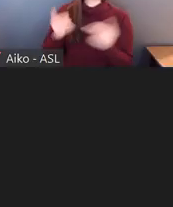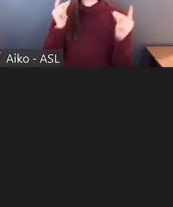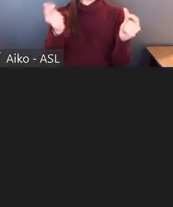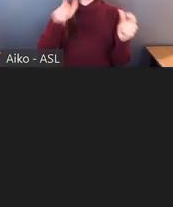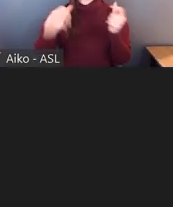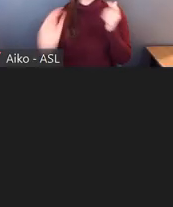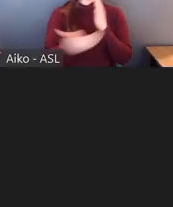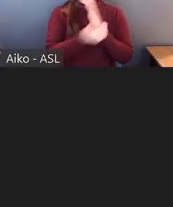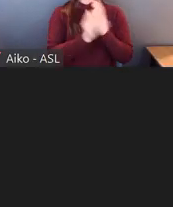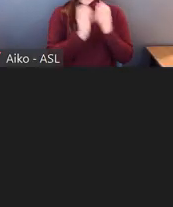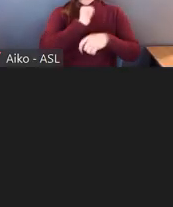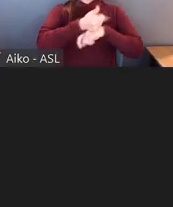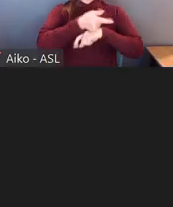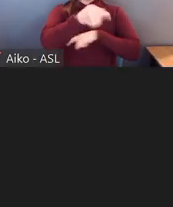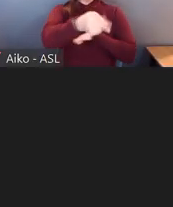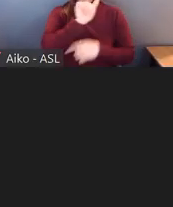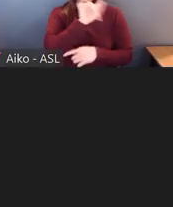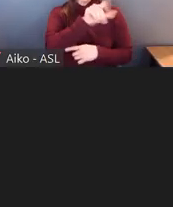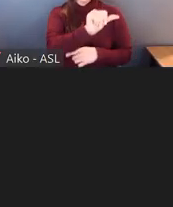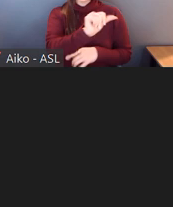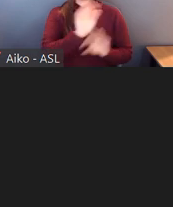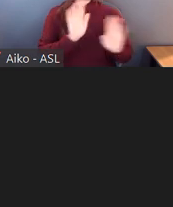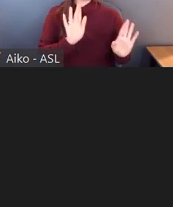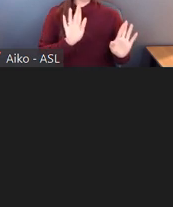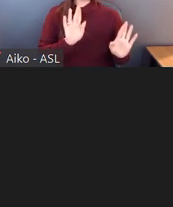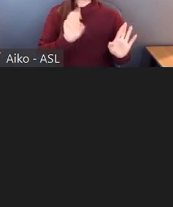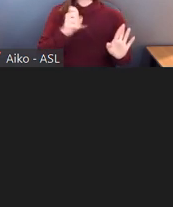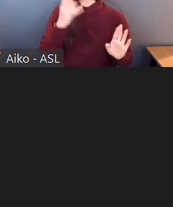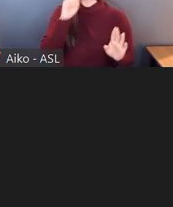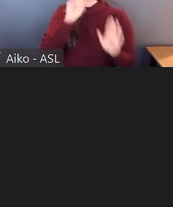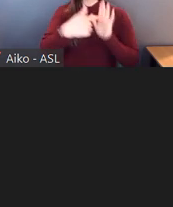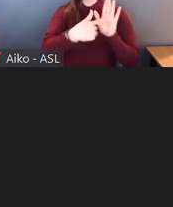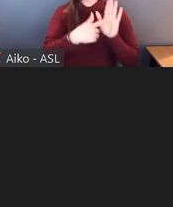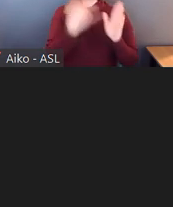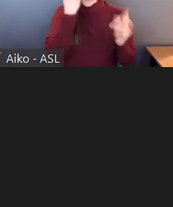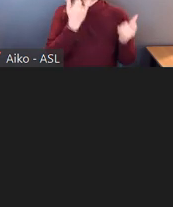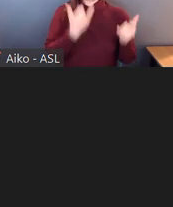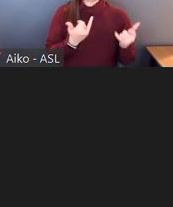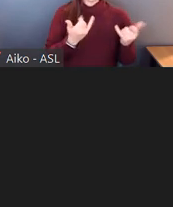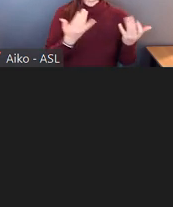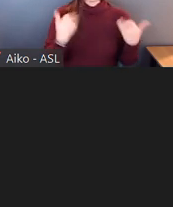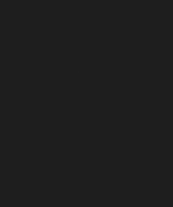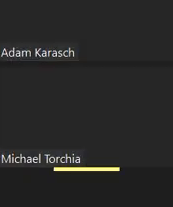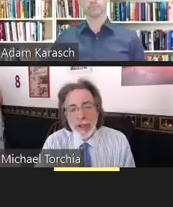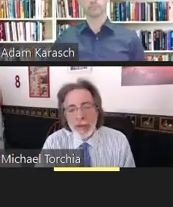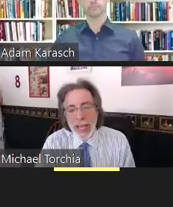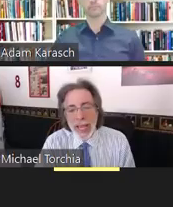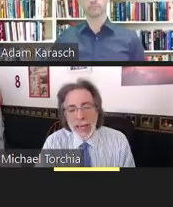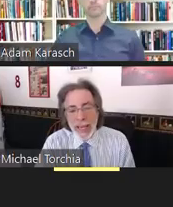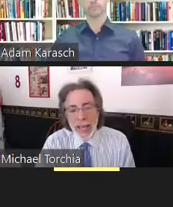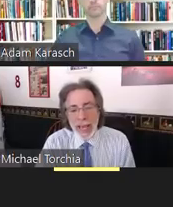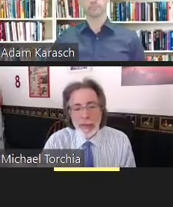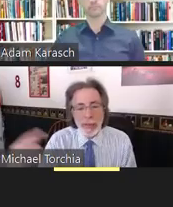and you hire one employee tomorrow, that doesn't mean you're automatically subject to the ADA.